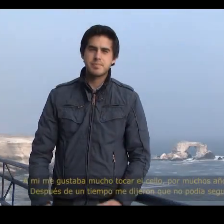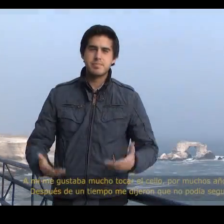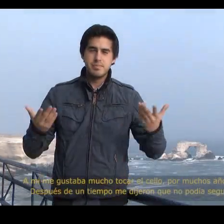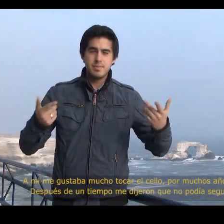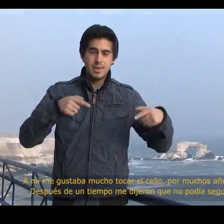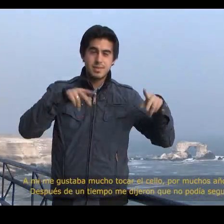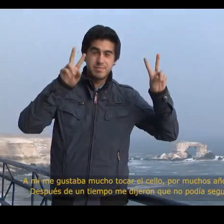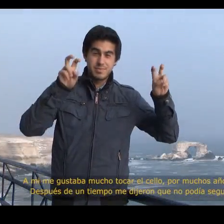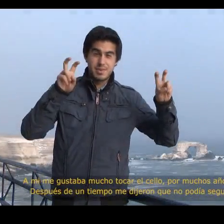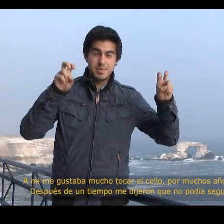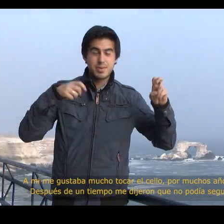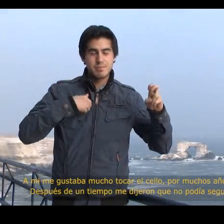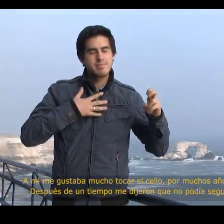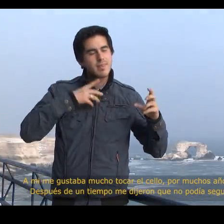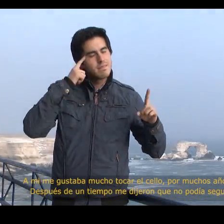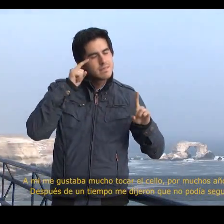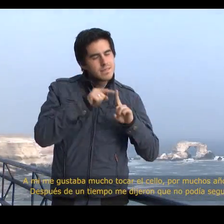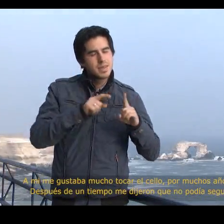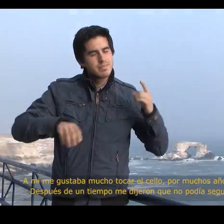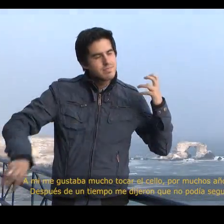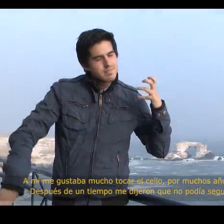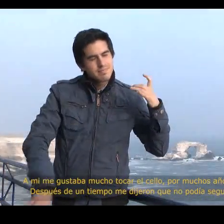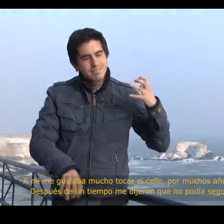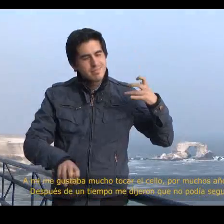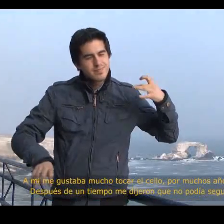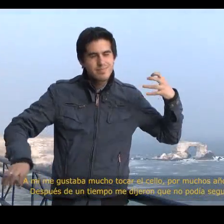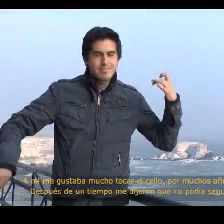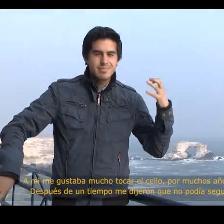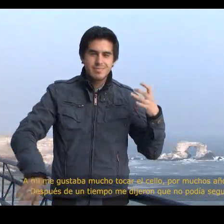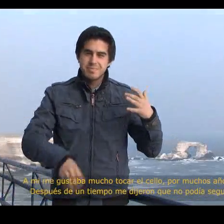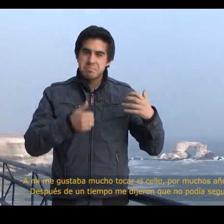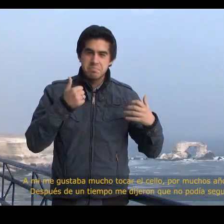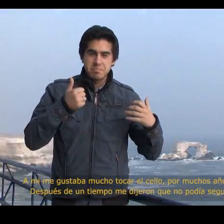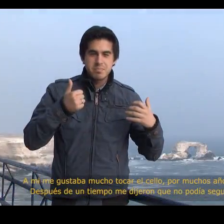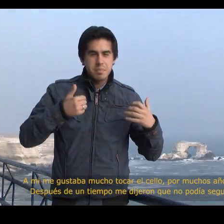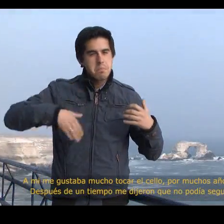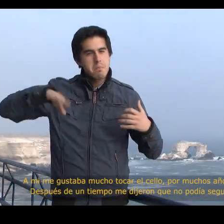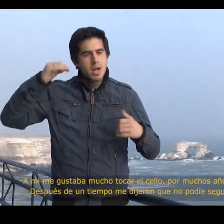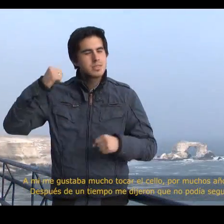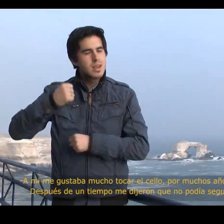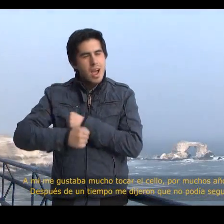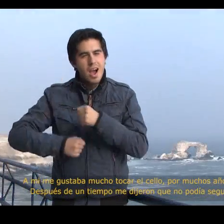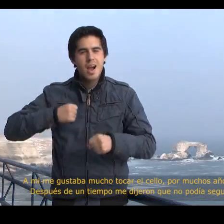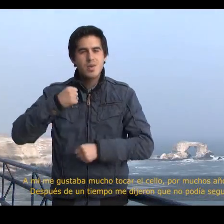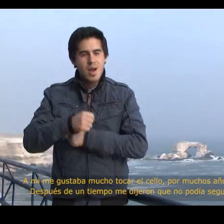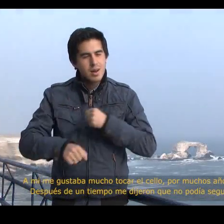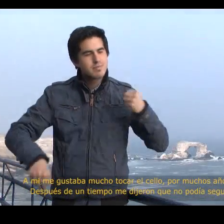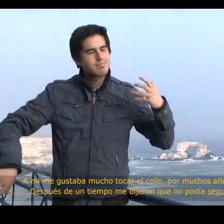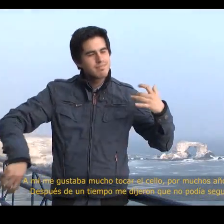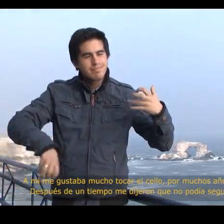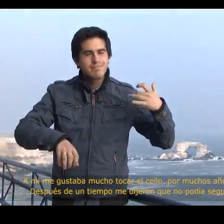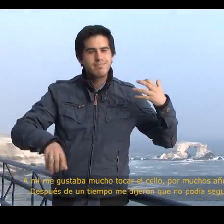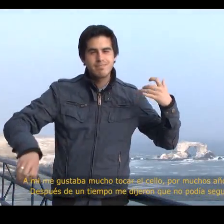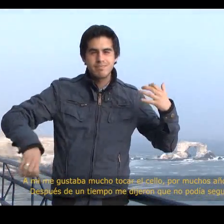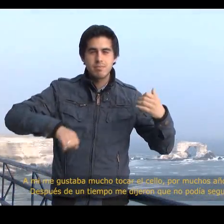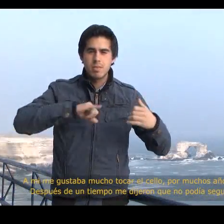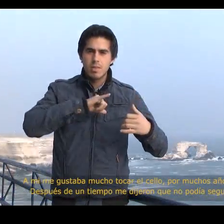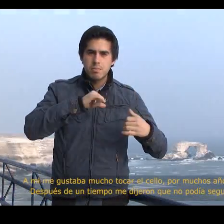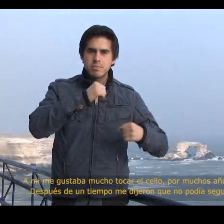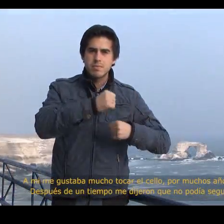I liked to play the cello a lot. For many years, I practiced playing it.